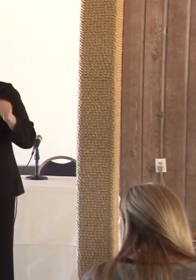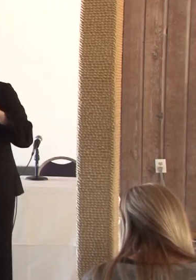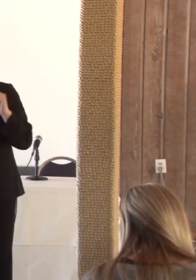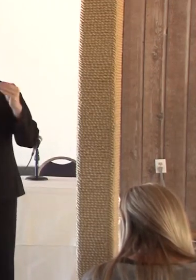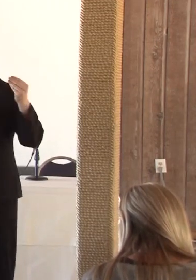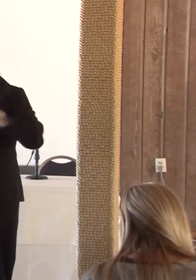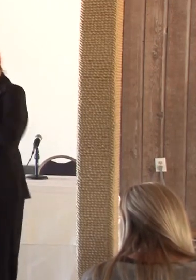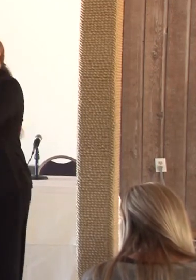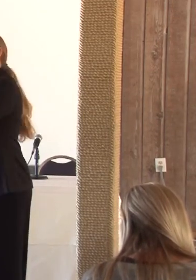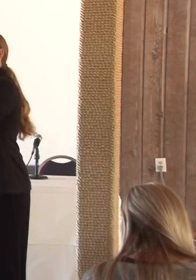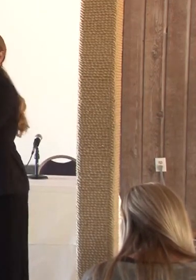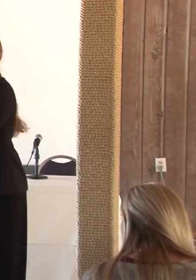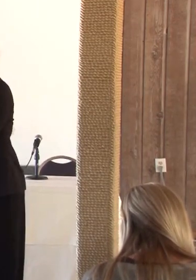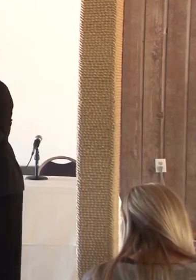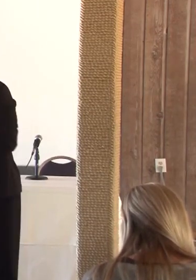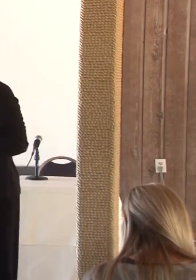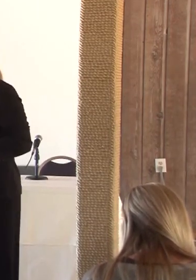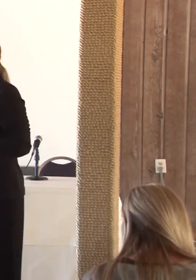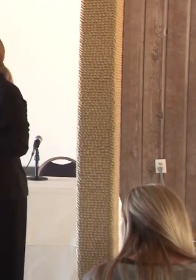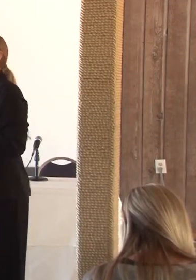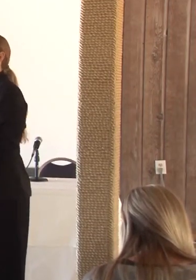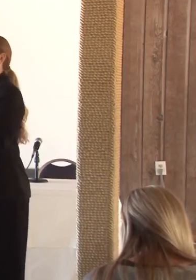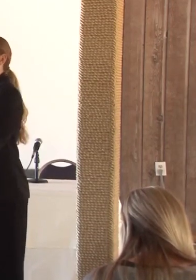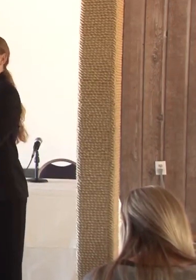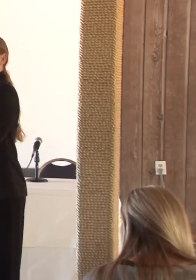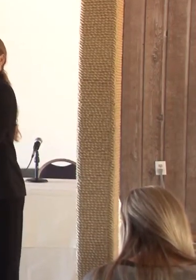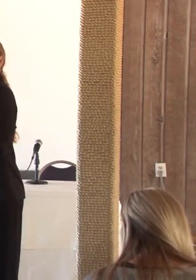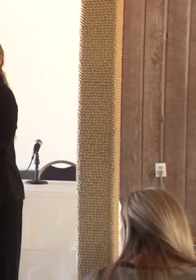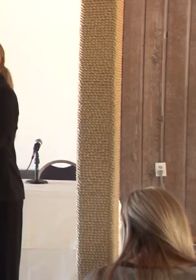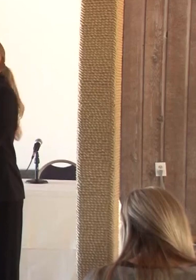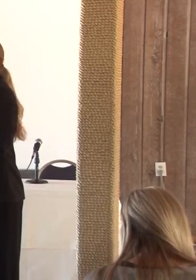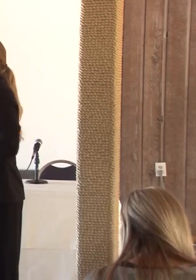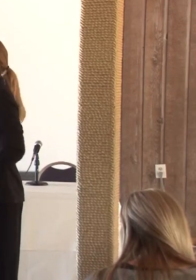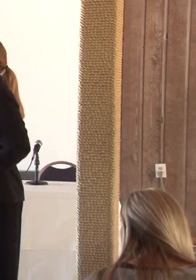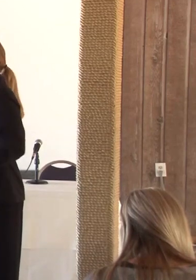One of my group members gave me one of the nicest compliments this week